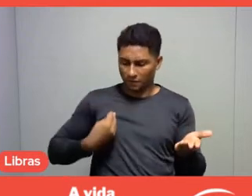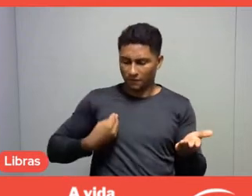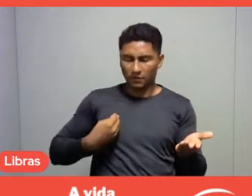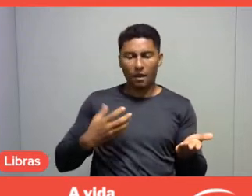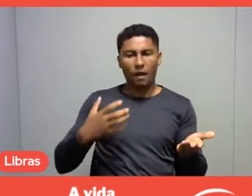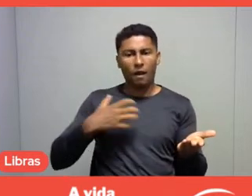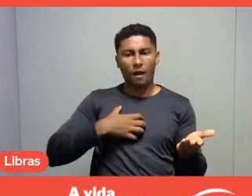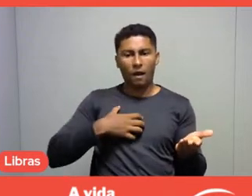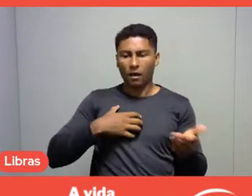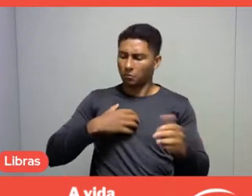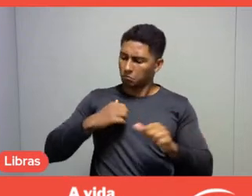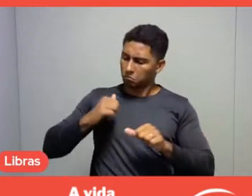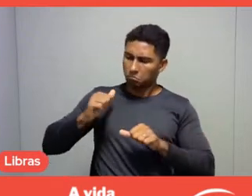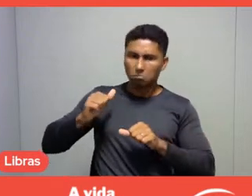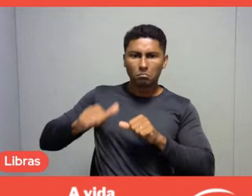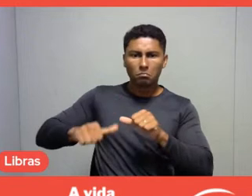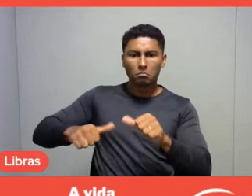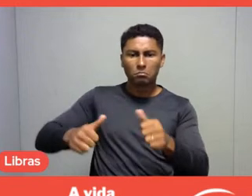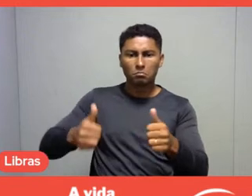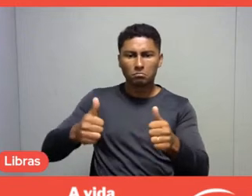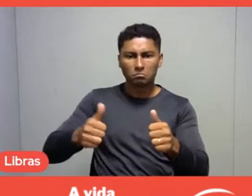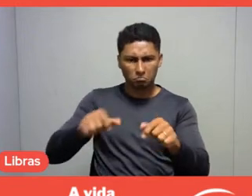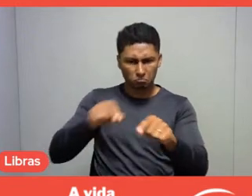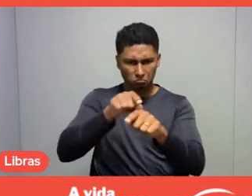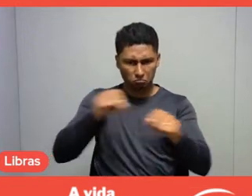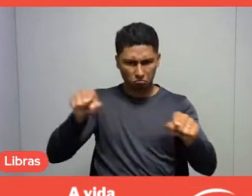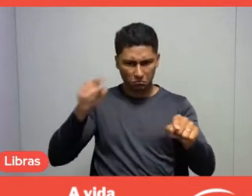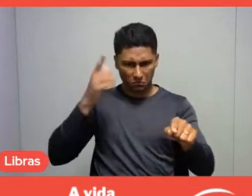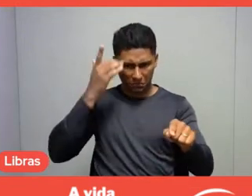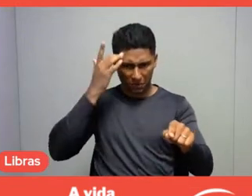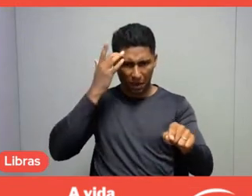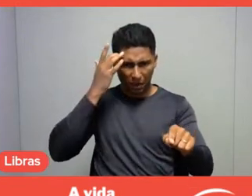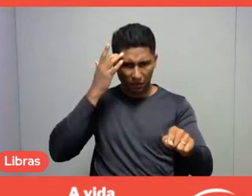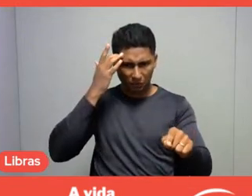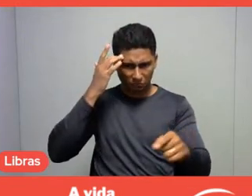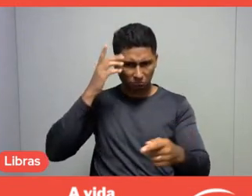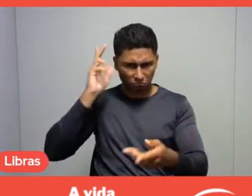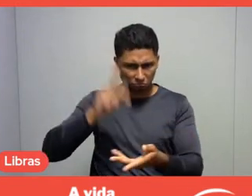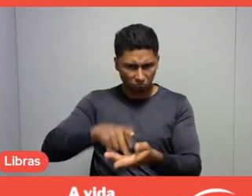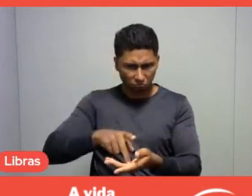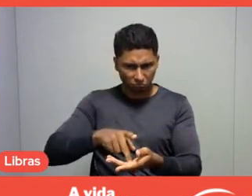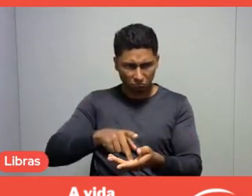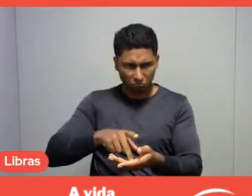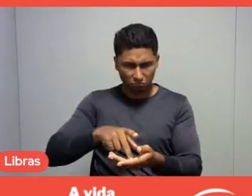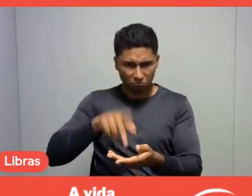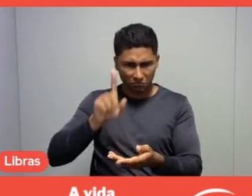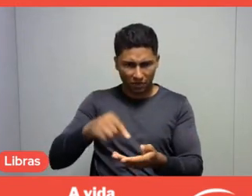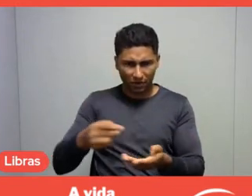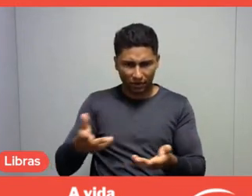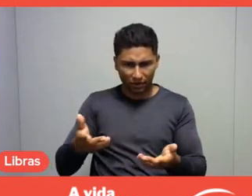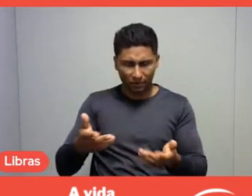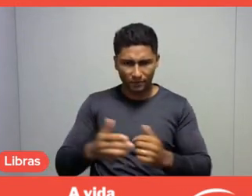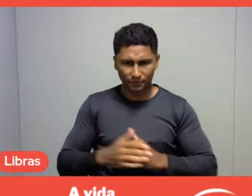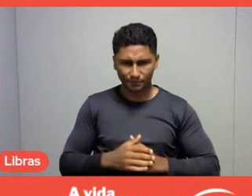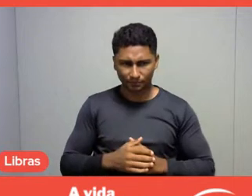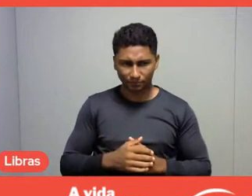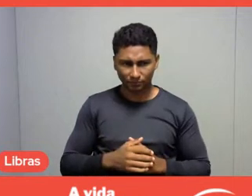Do you believe that, in fact, this assertion or this assertiveness